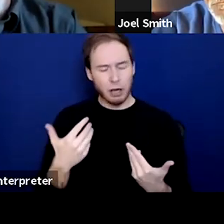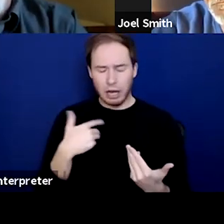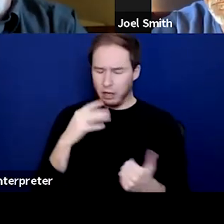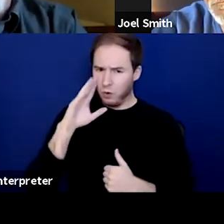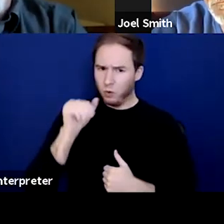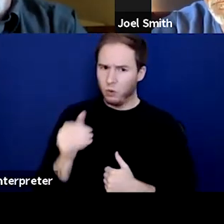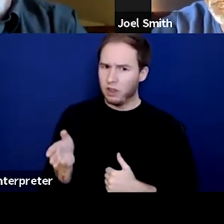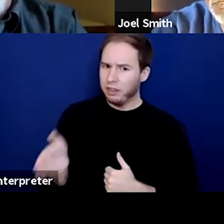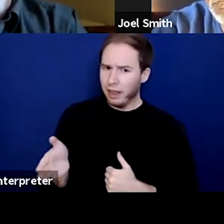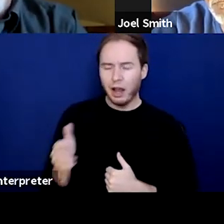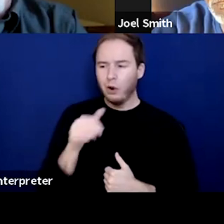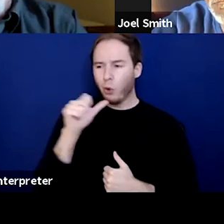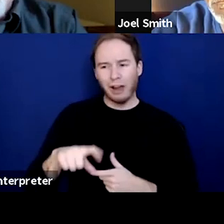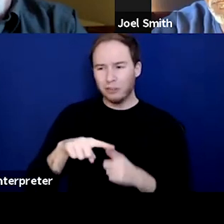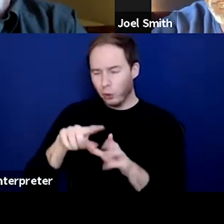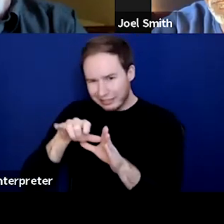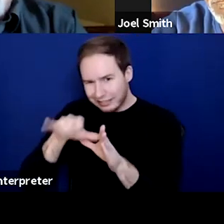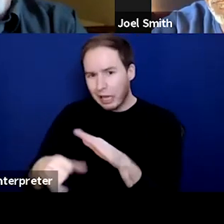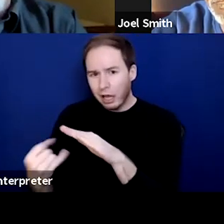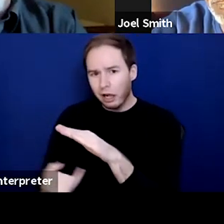I just don't live in them anymore. And that's been huge for me.